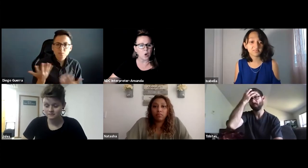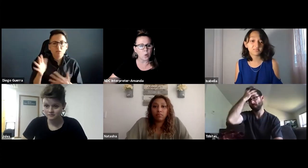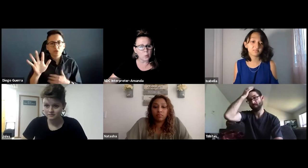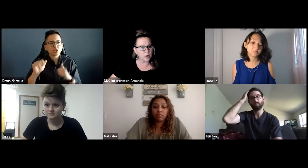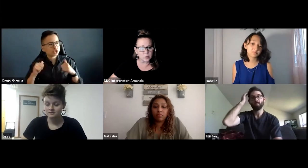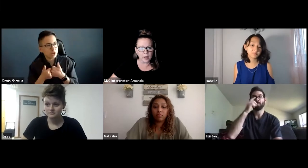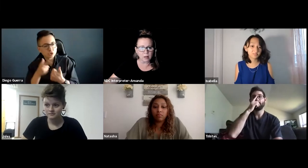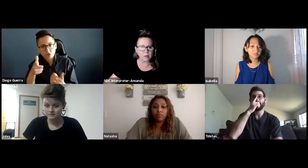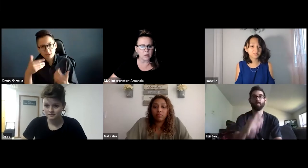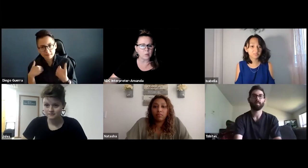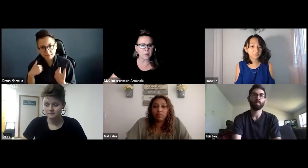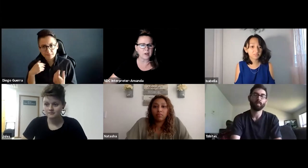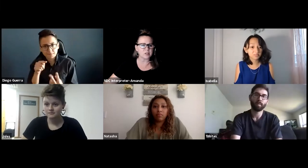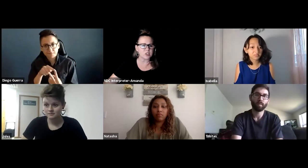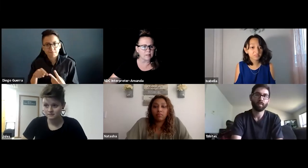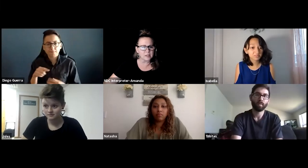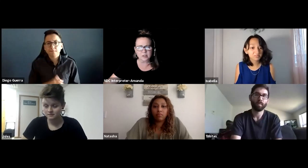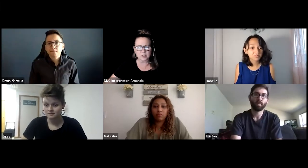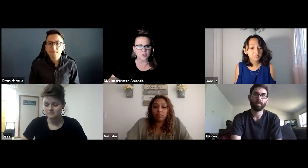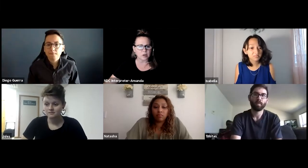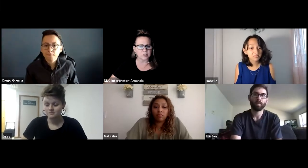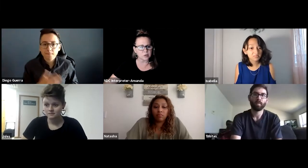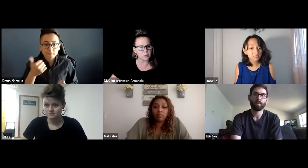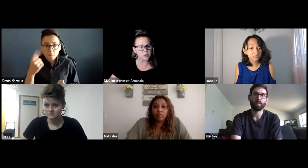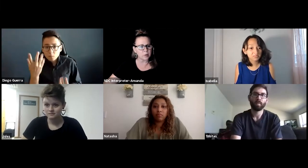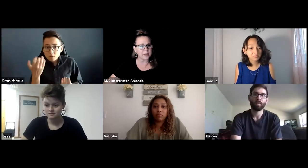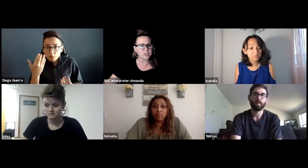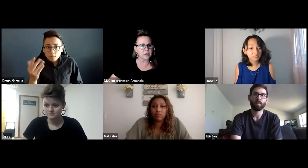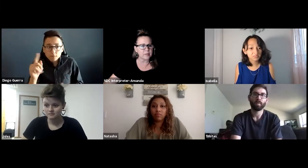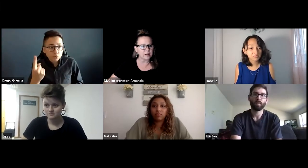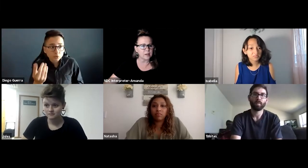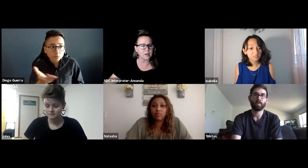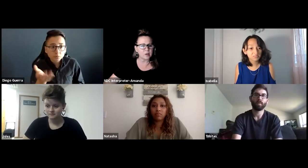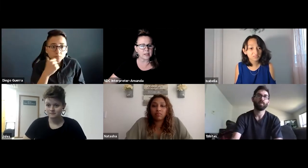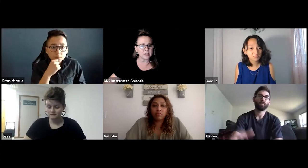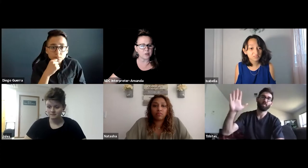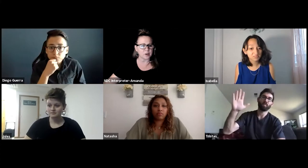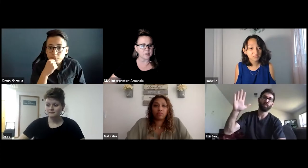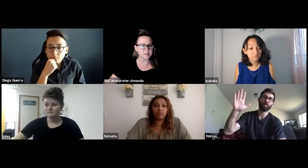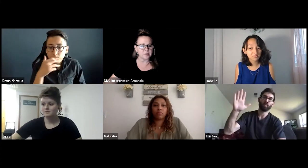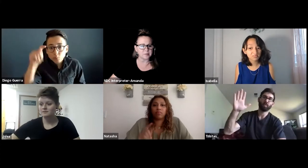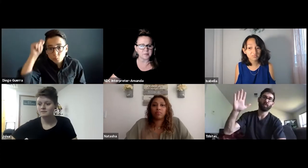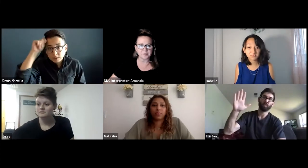what worked well, what were your challenges and struggles? Would you all mind sharing that? Who would like to go first?